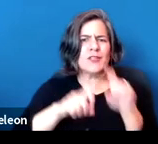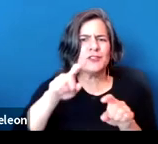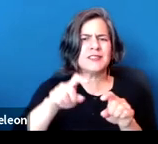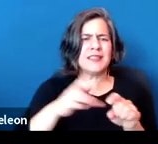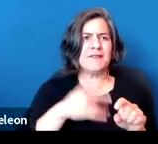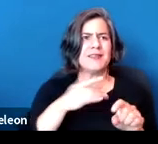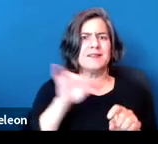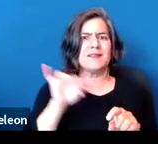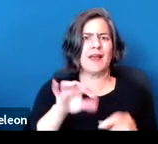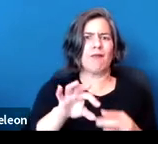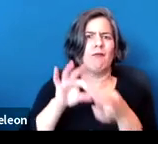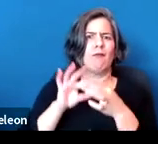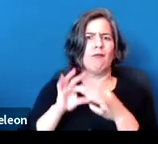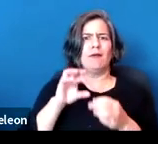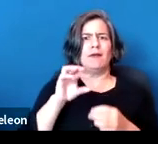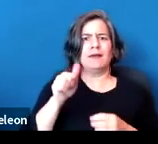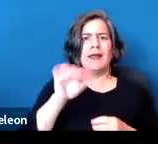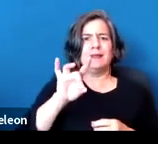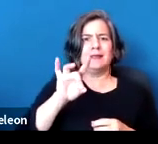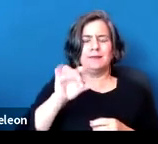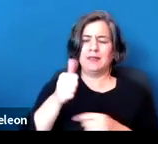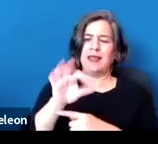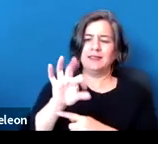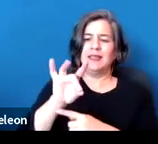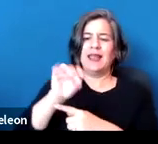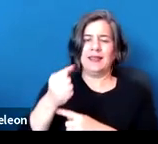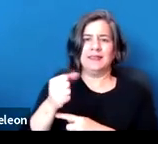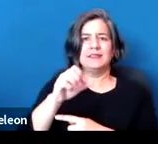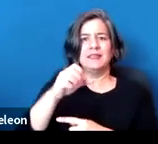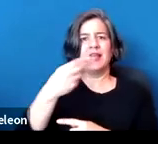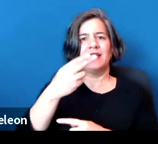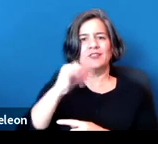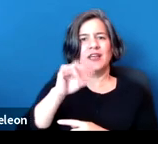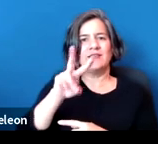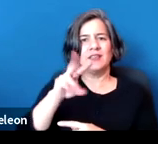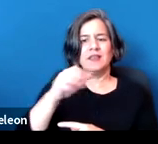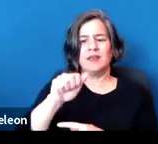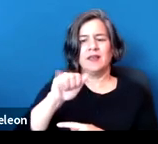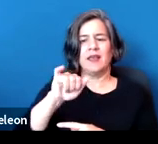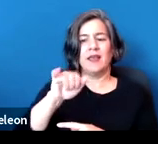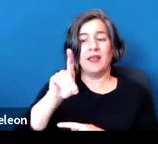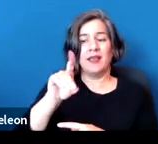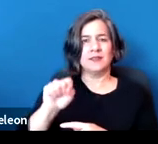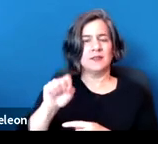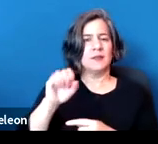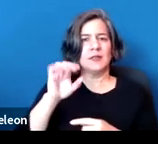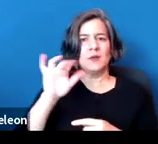of the 1980s AIDS epidemic, at a time when that was not the chronic medical condition it is now,